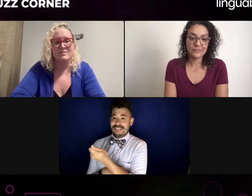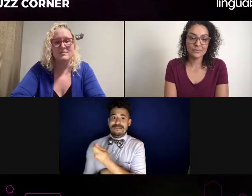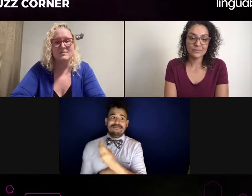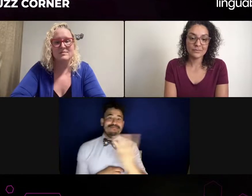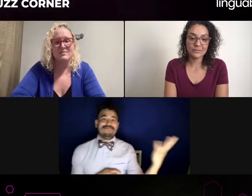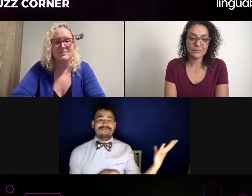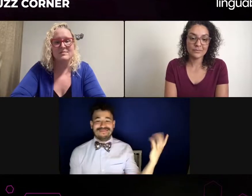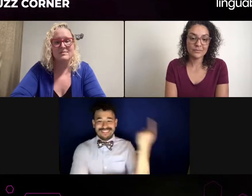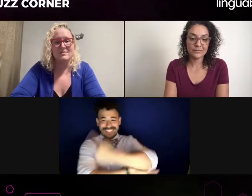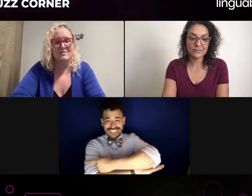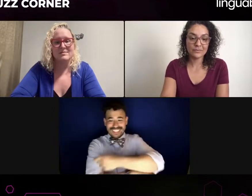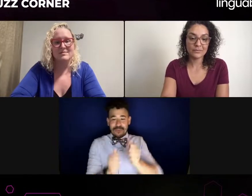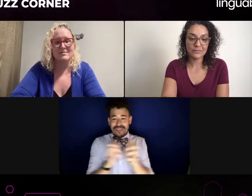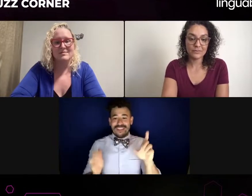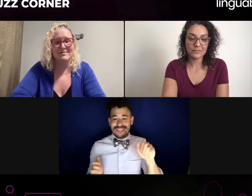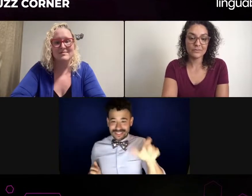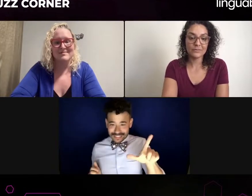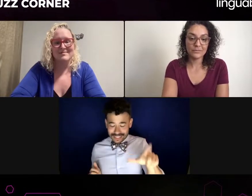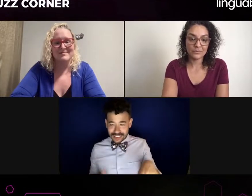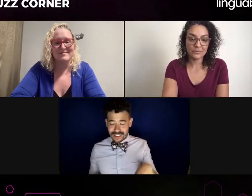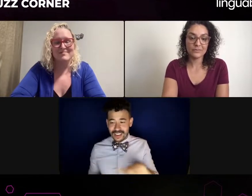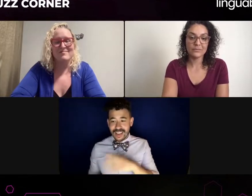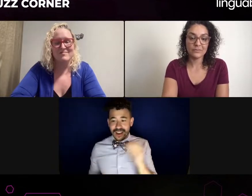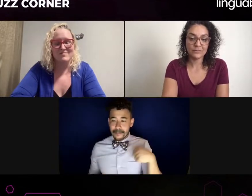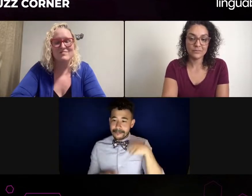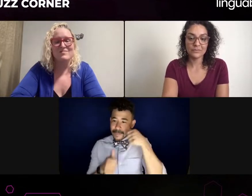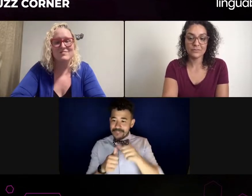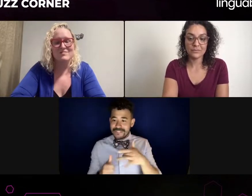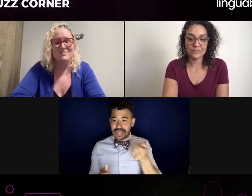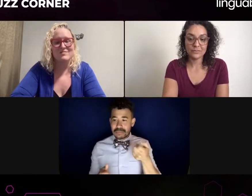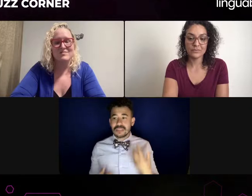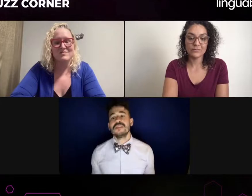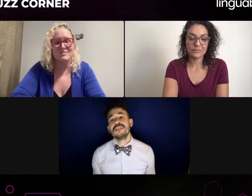or for someone who knows ASL, I feel like they should still